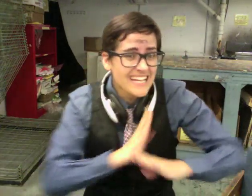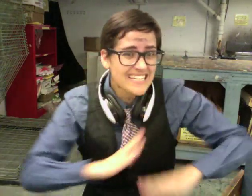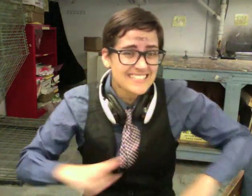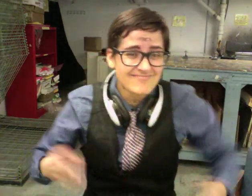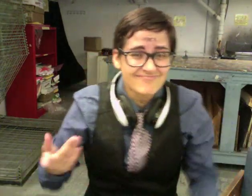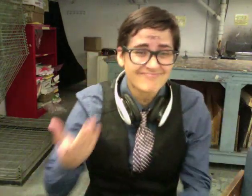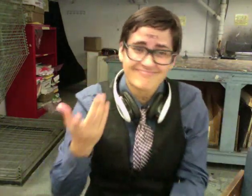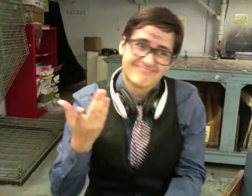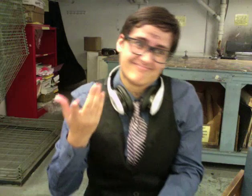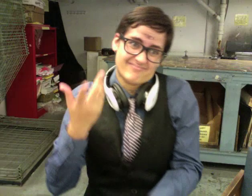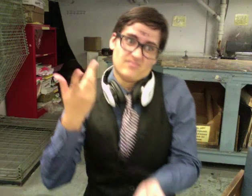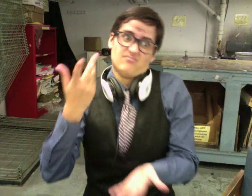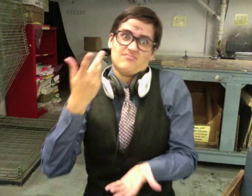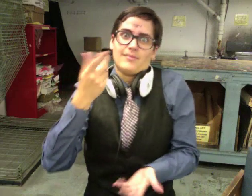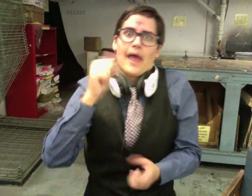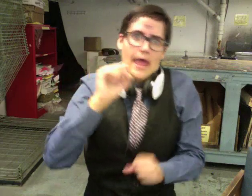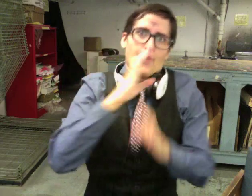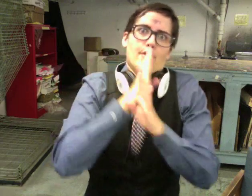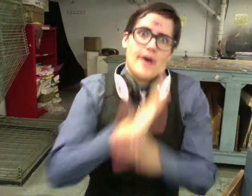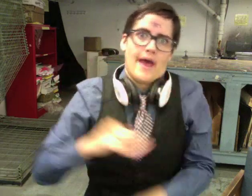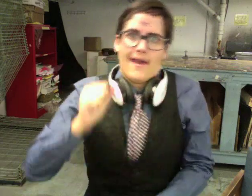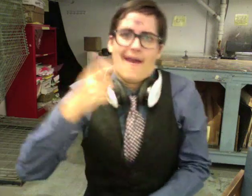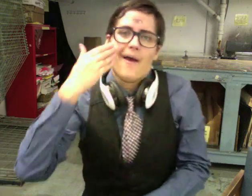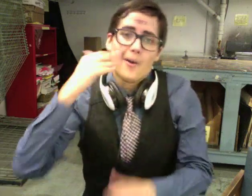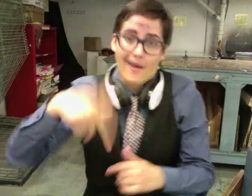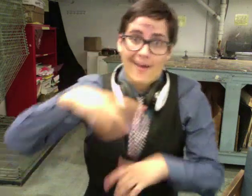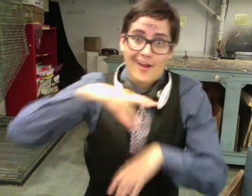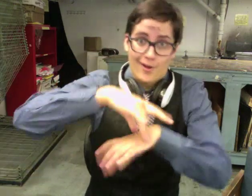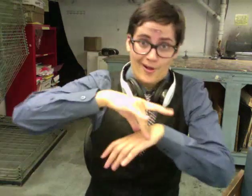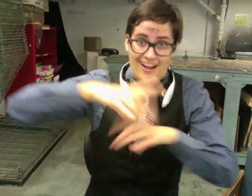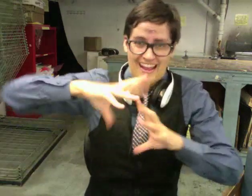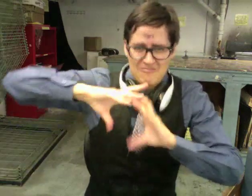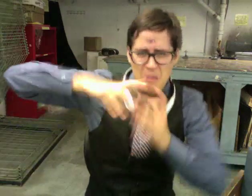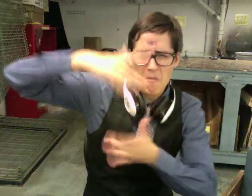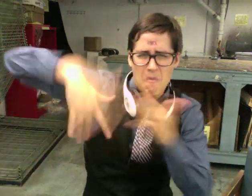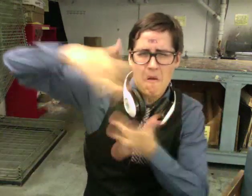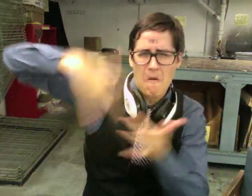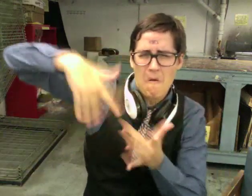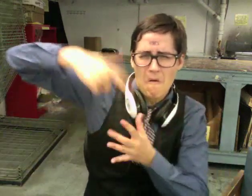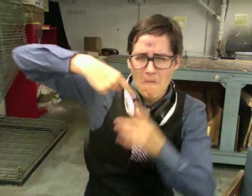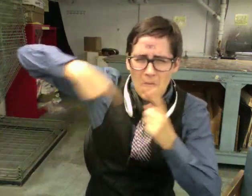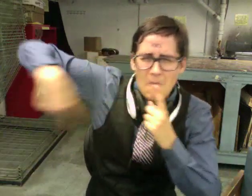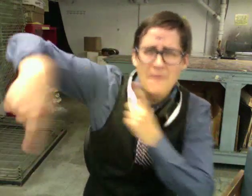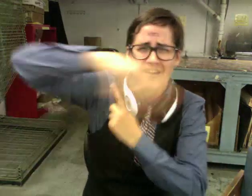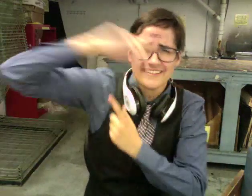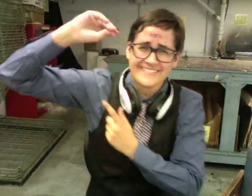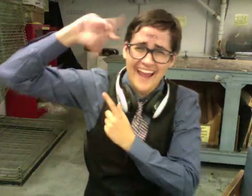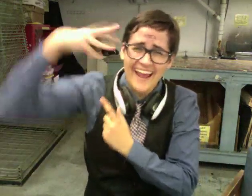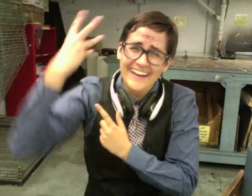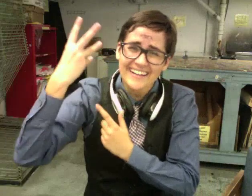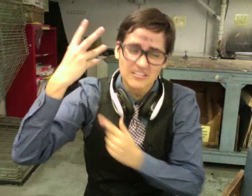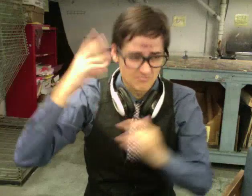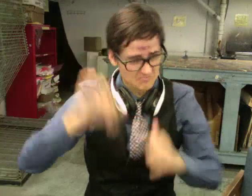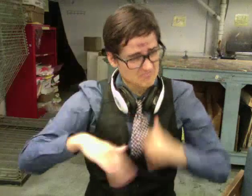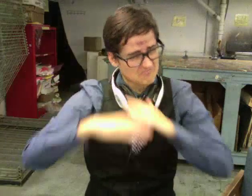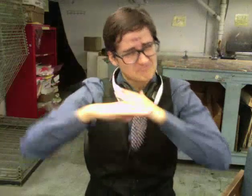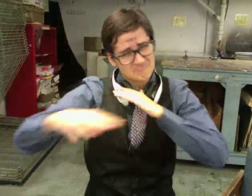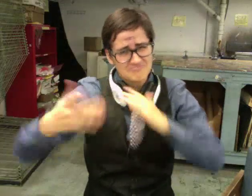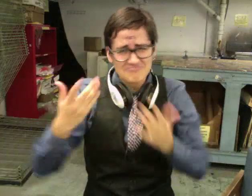has been as still as the crust of a tiny globe rocketing through an endless void could be.